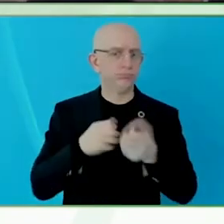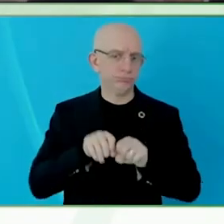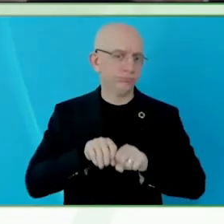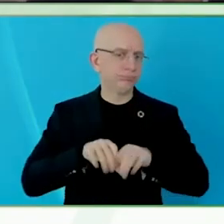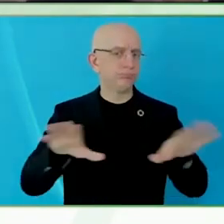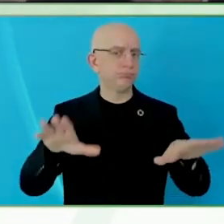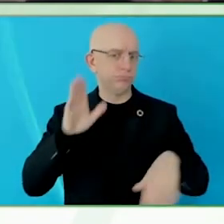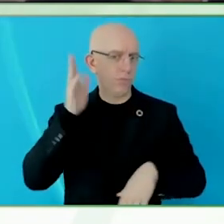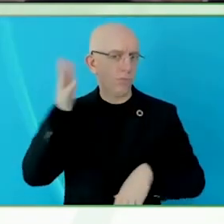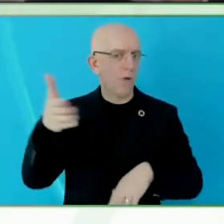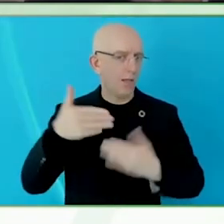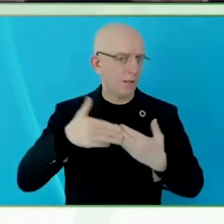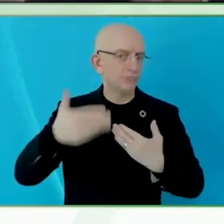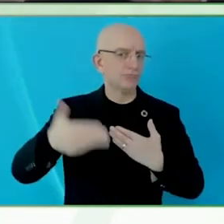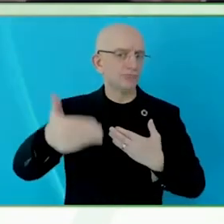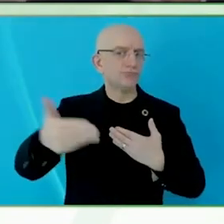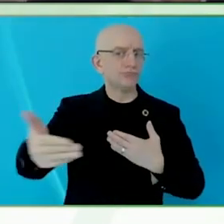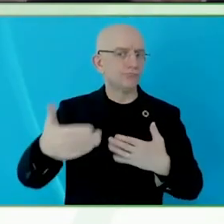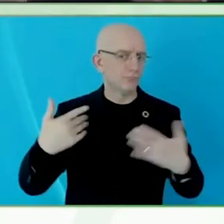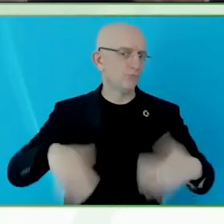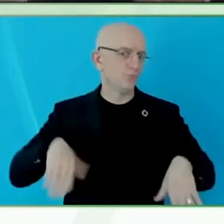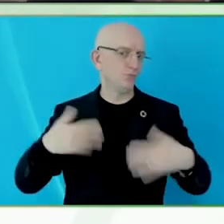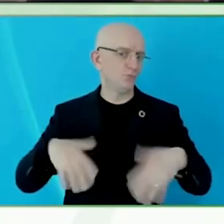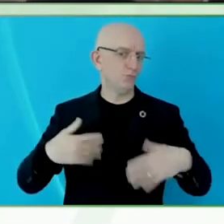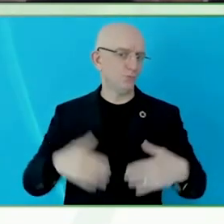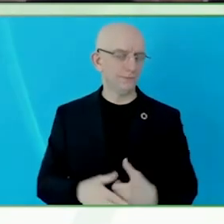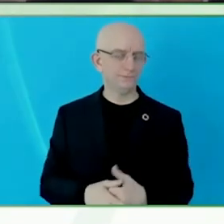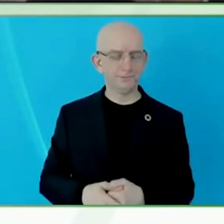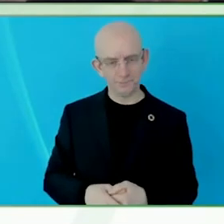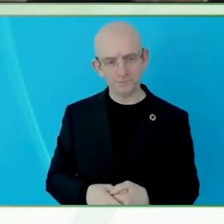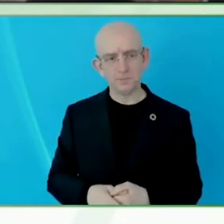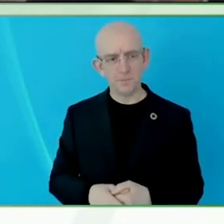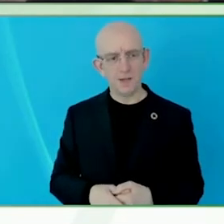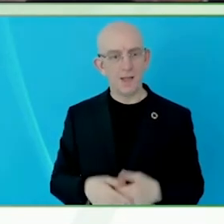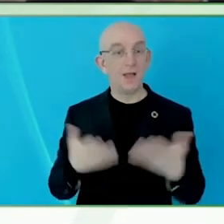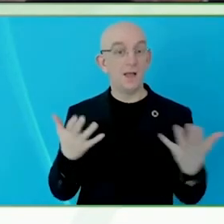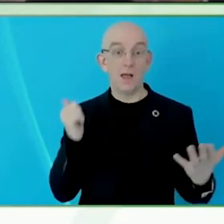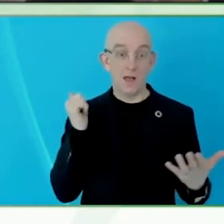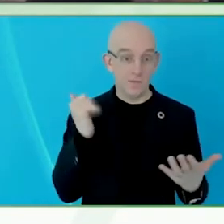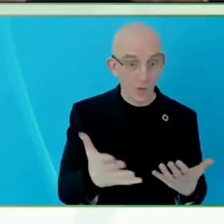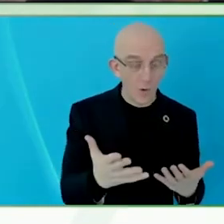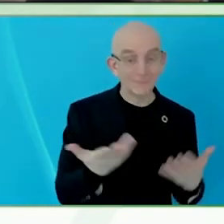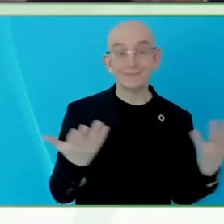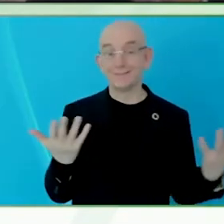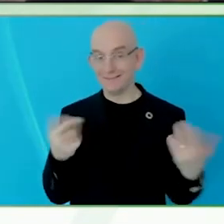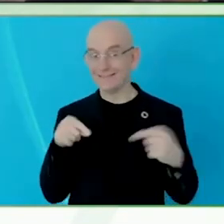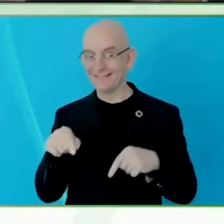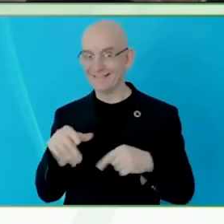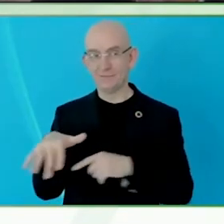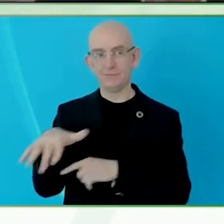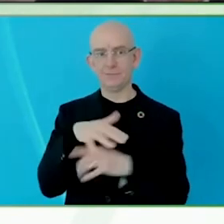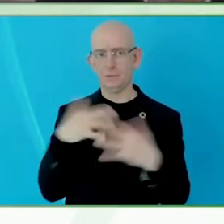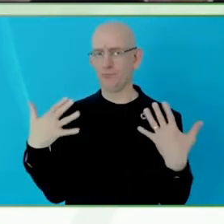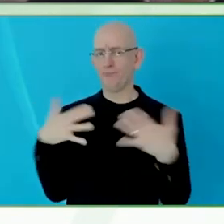How can we work together with technology to empower people with diverse abilities to excel in this field?